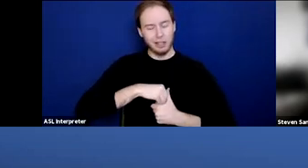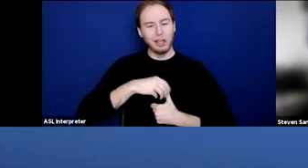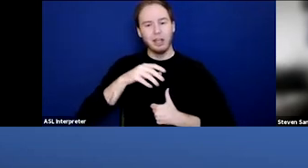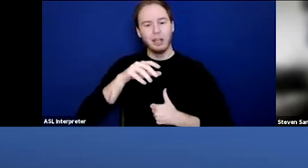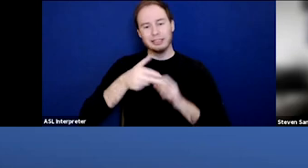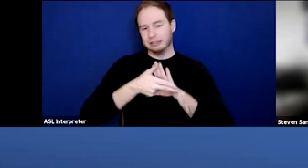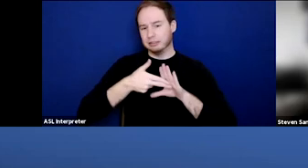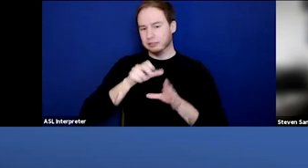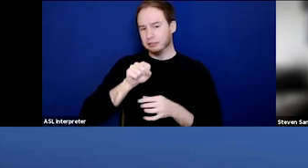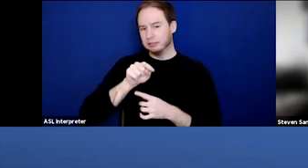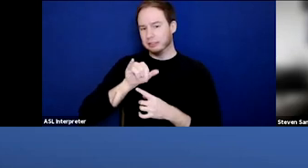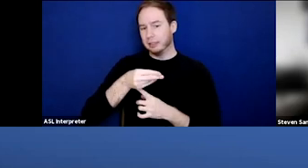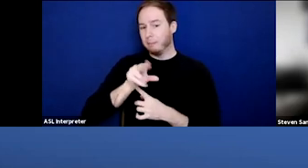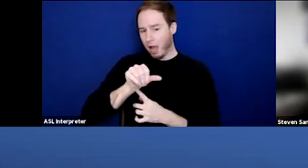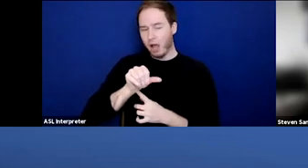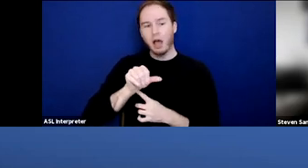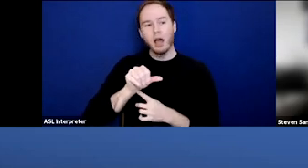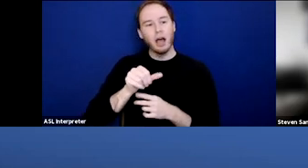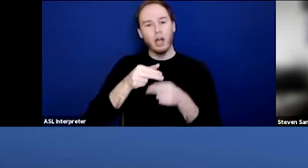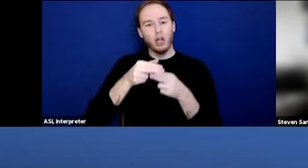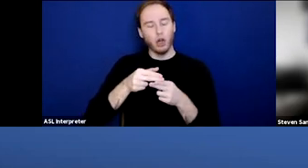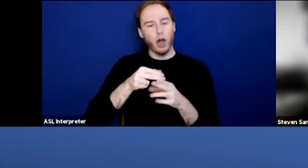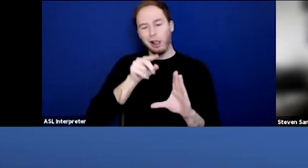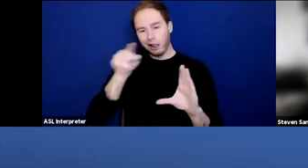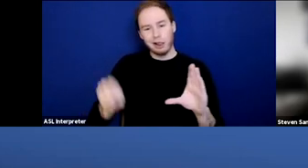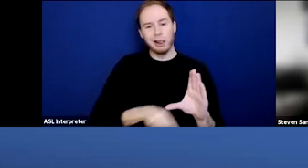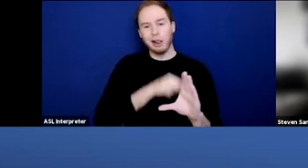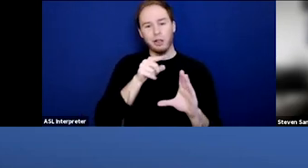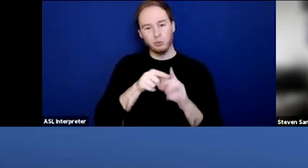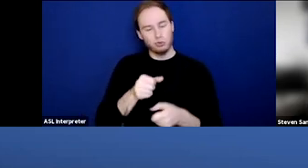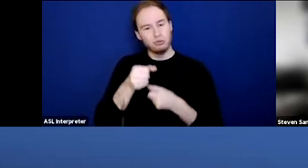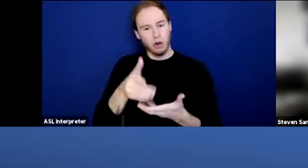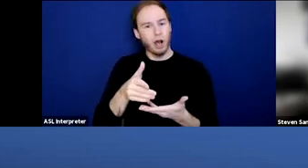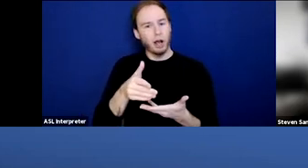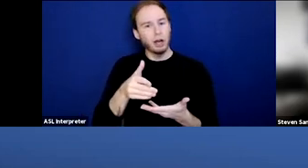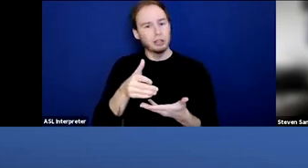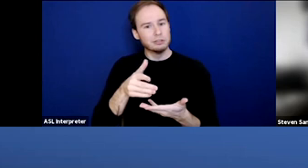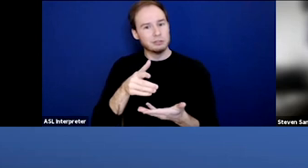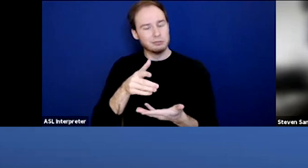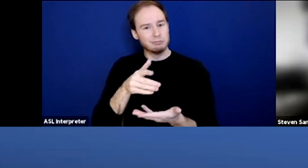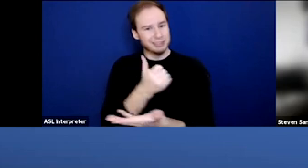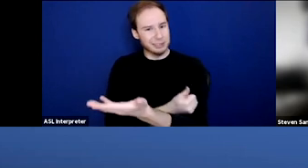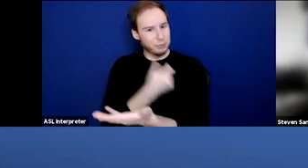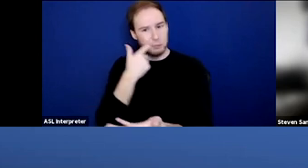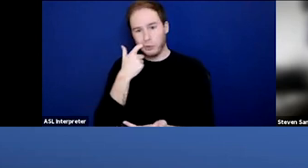it creates a vicious cycle of substance use. And stigma is the number one reason